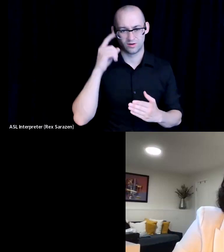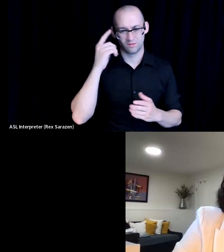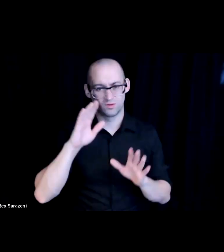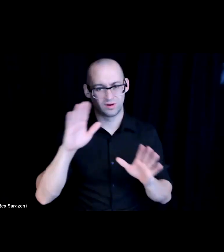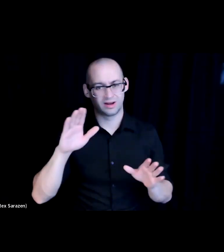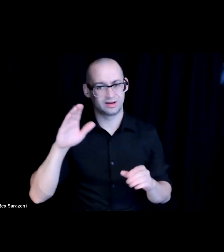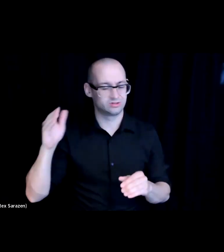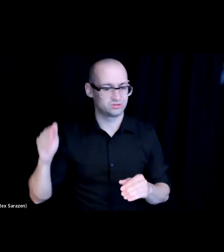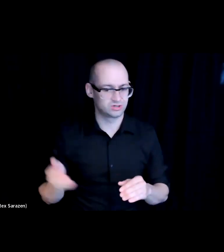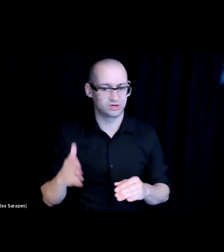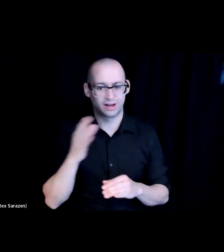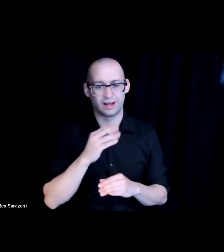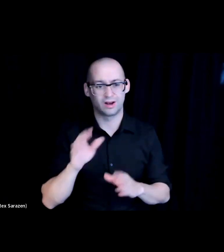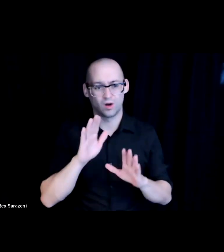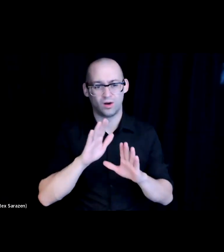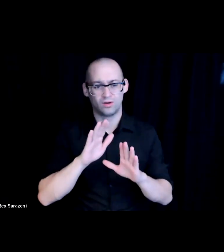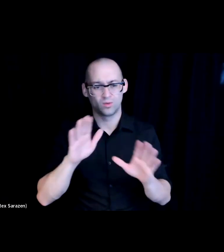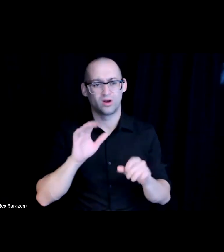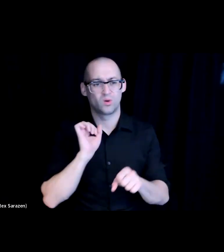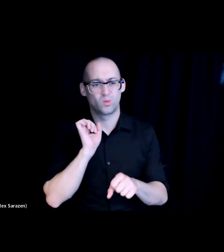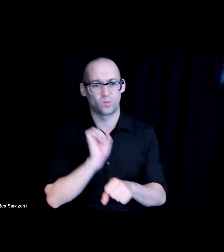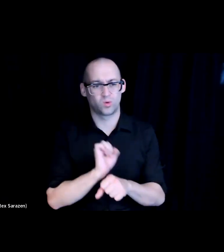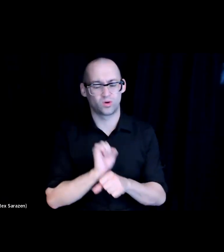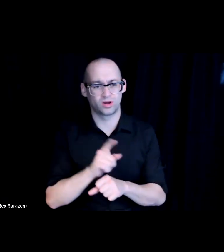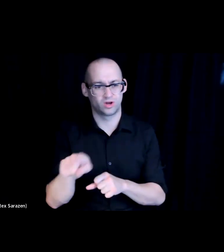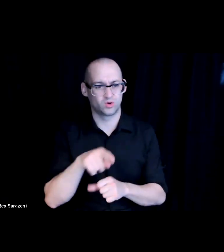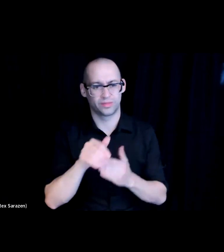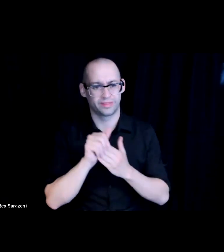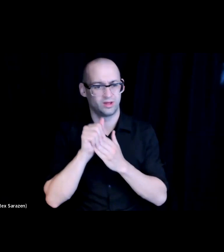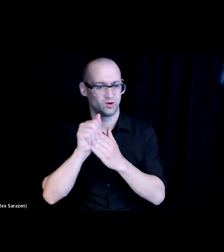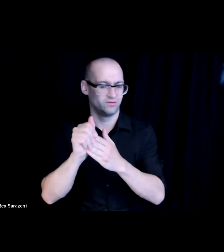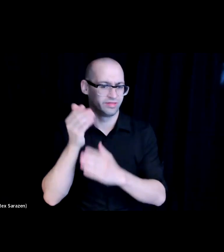of the great work that you're leading over there. It's so needed.